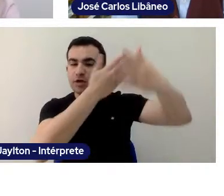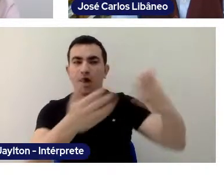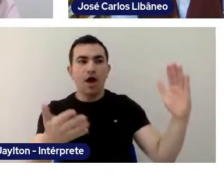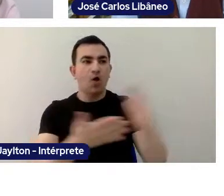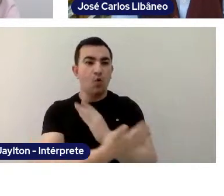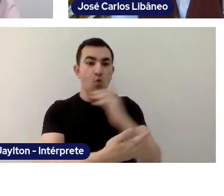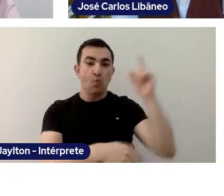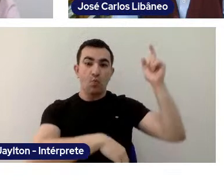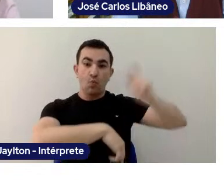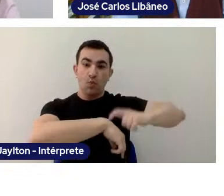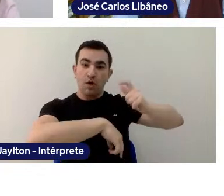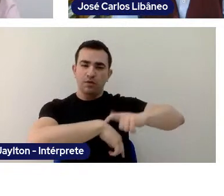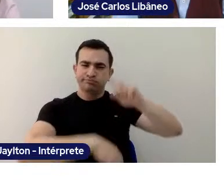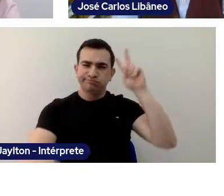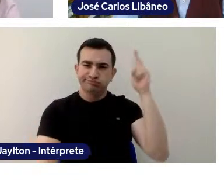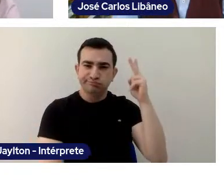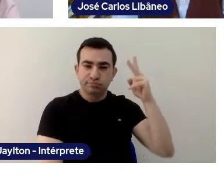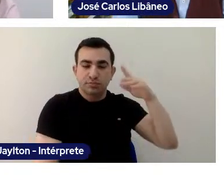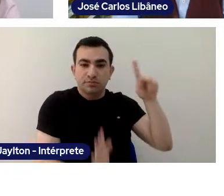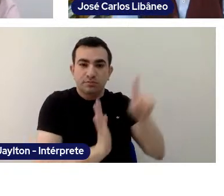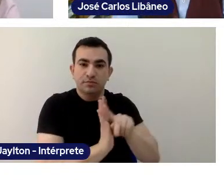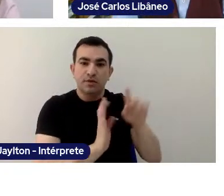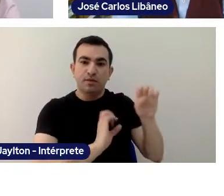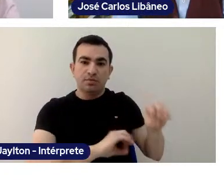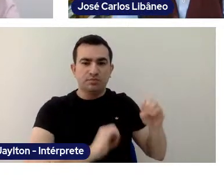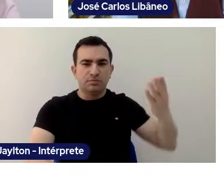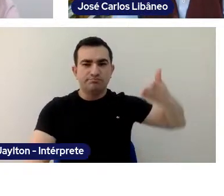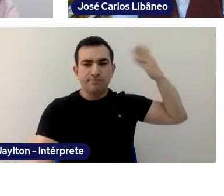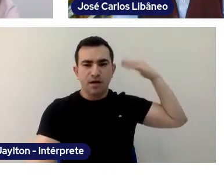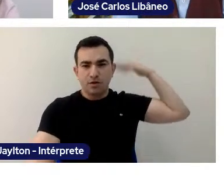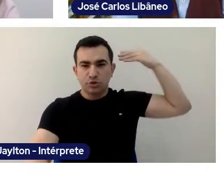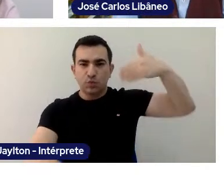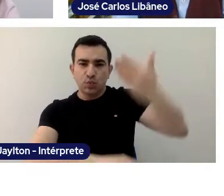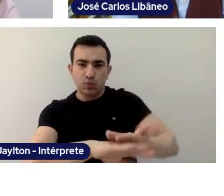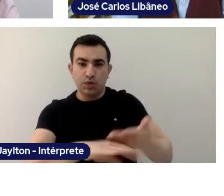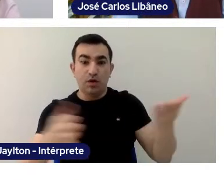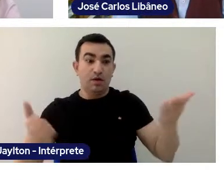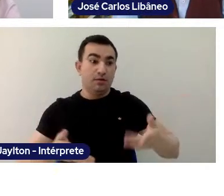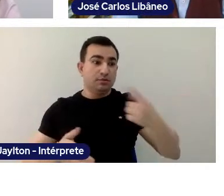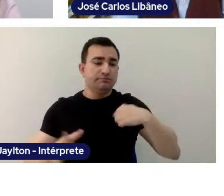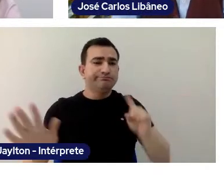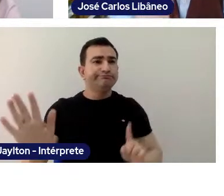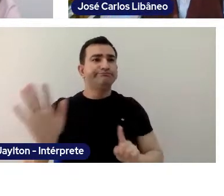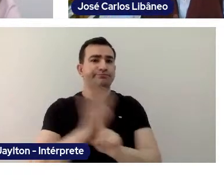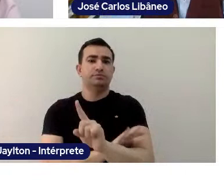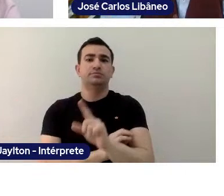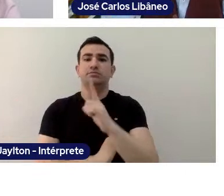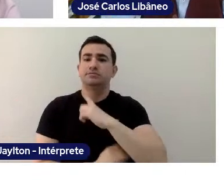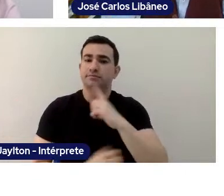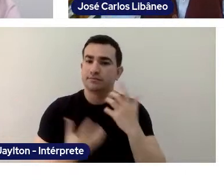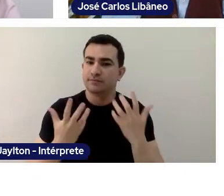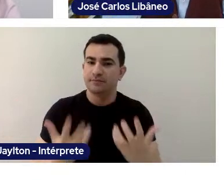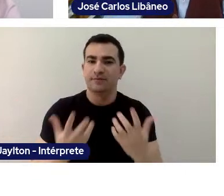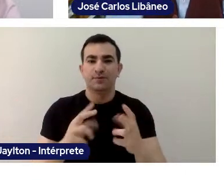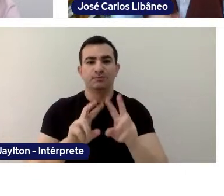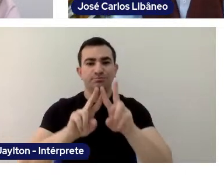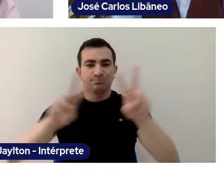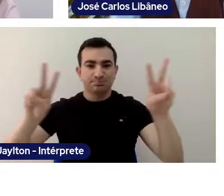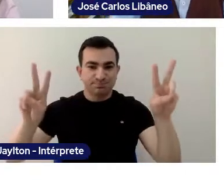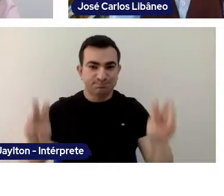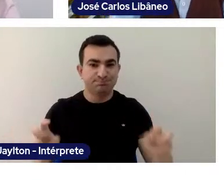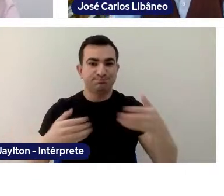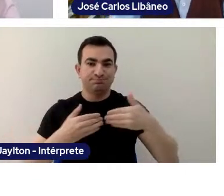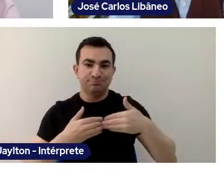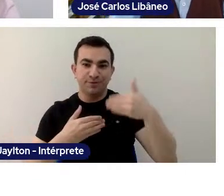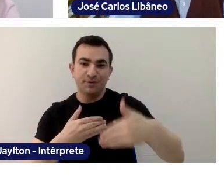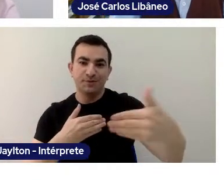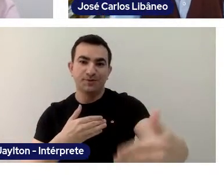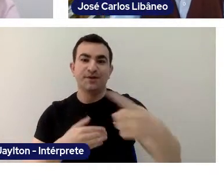However, we want to start with this question, which is also the title for our conference today: